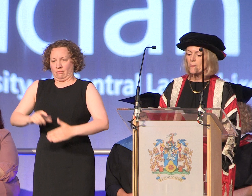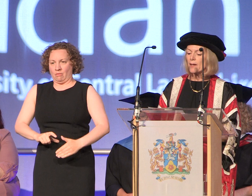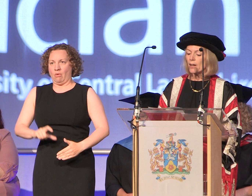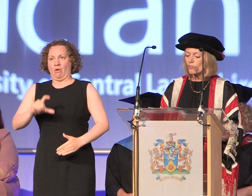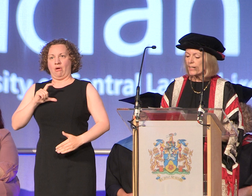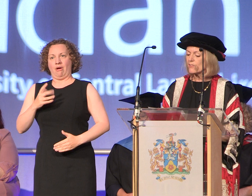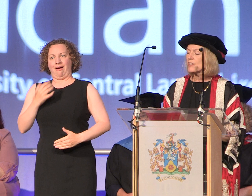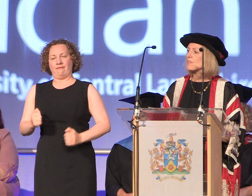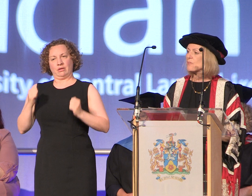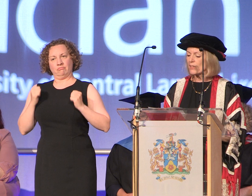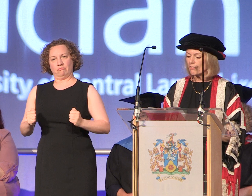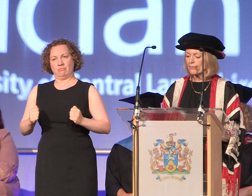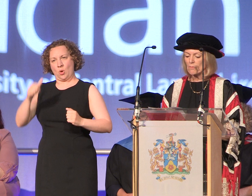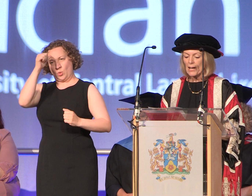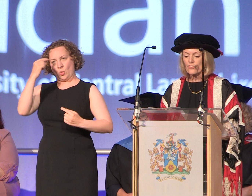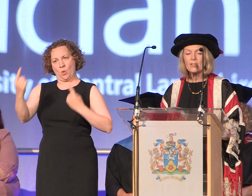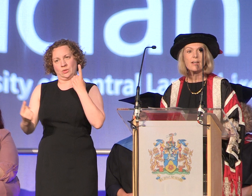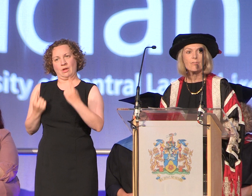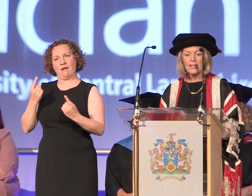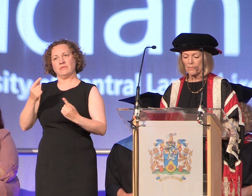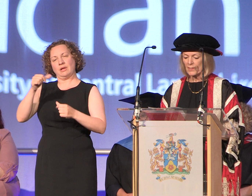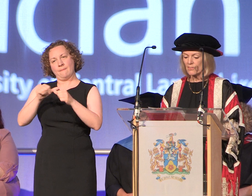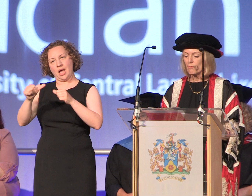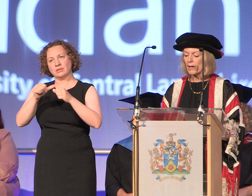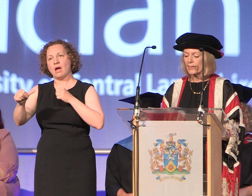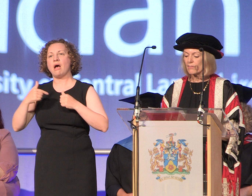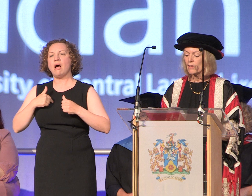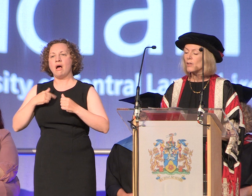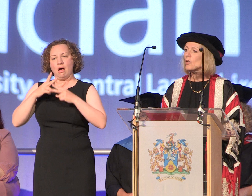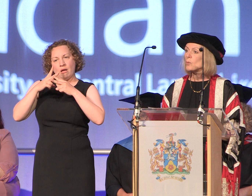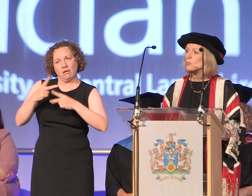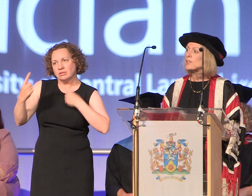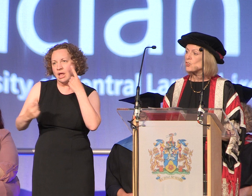greater sense of self compassion and flexibility of mind which will ensure